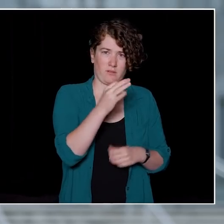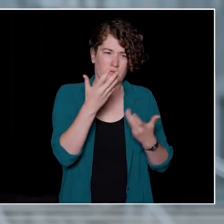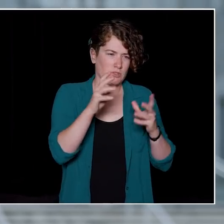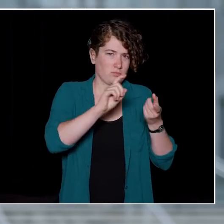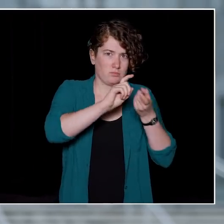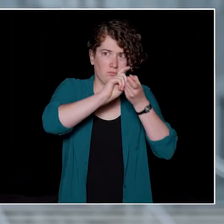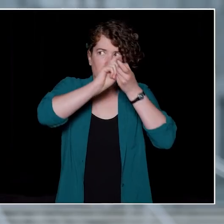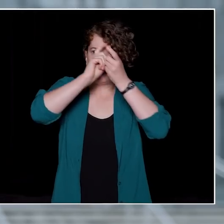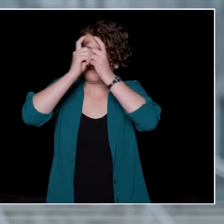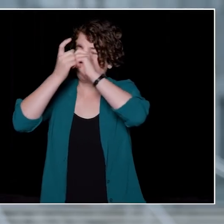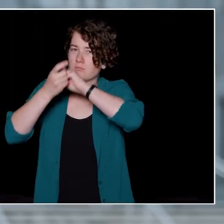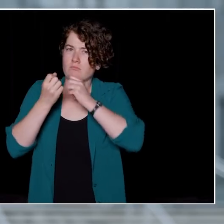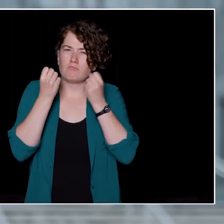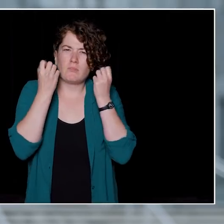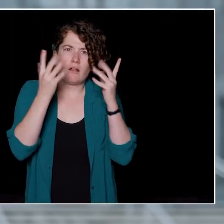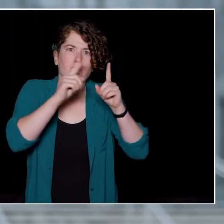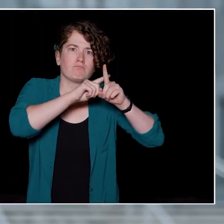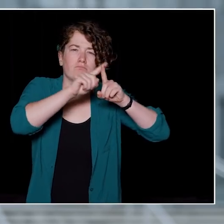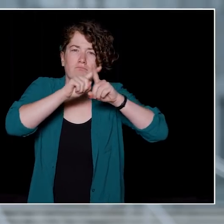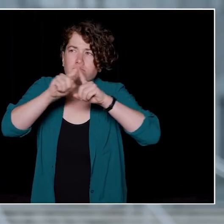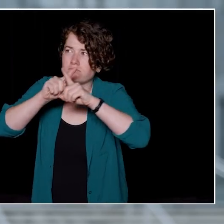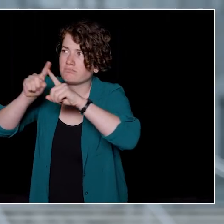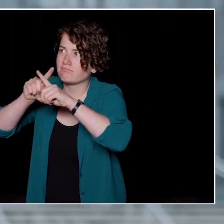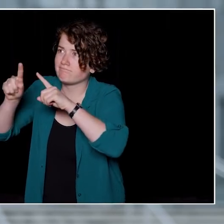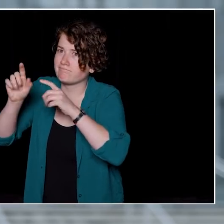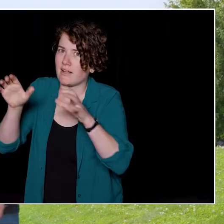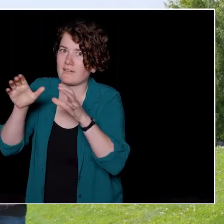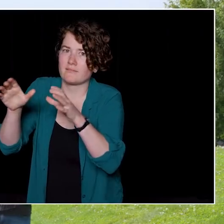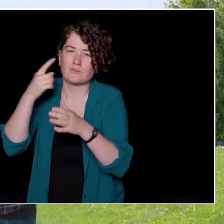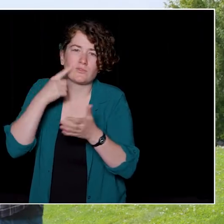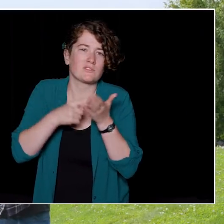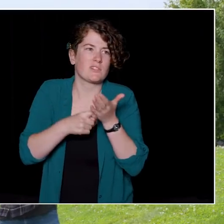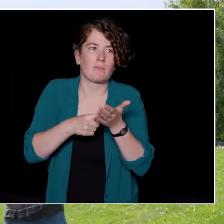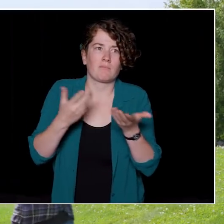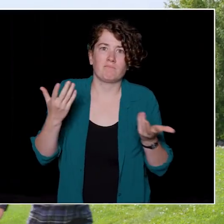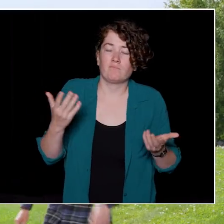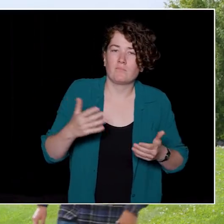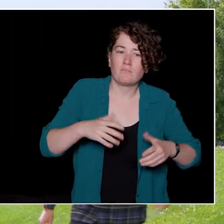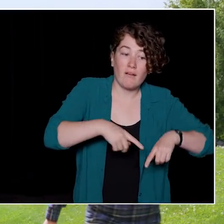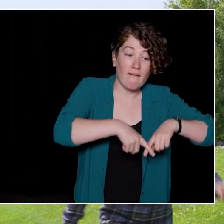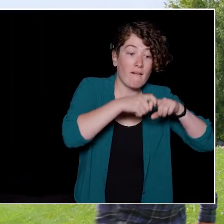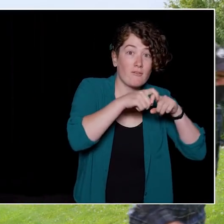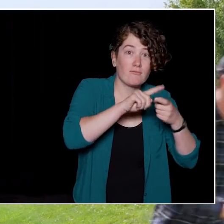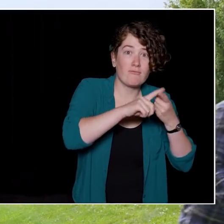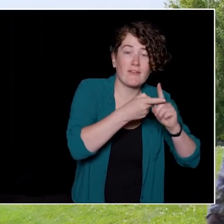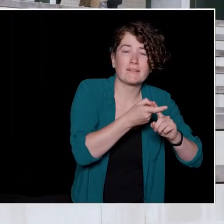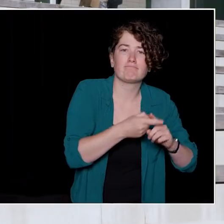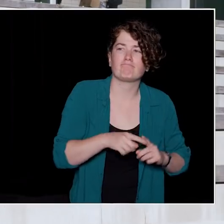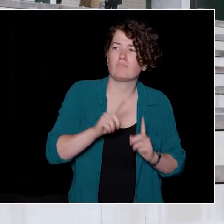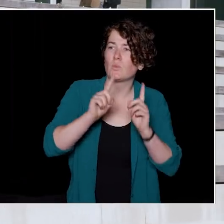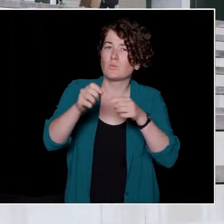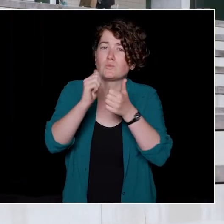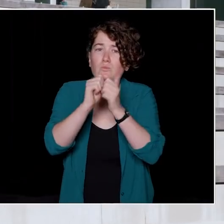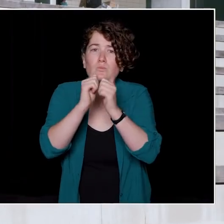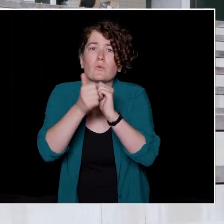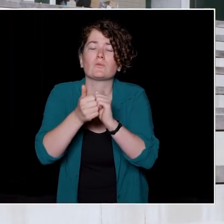that we've grown to appreciate and enjoy, like hanging out with your friends, going to sporting events